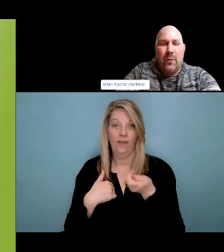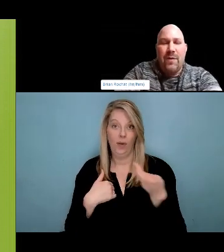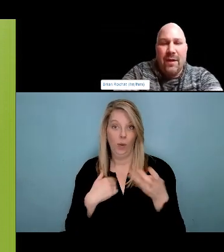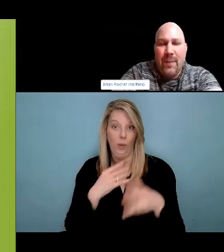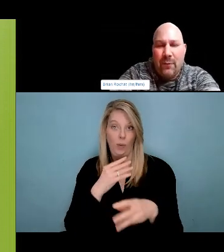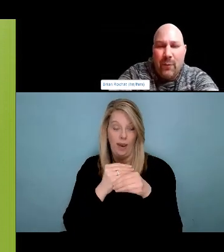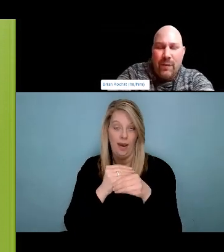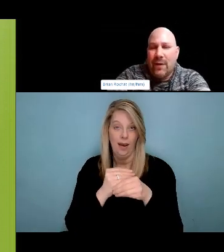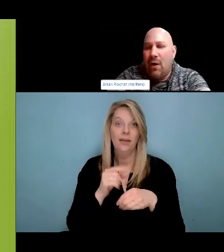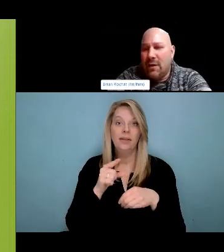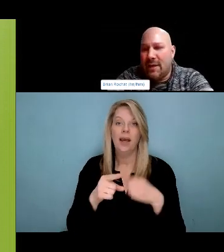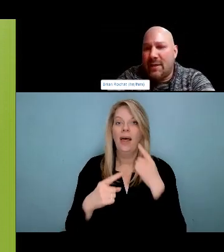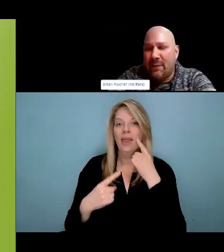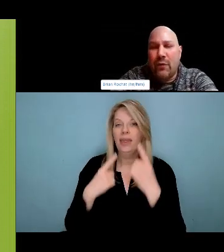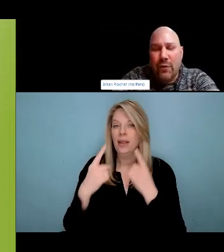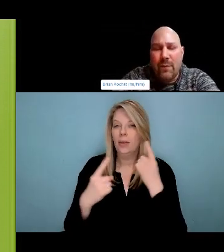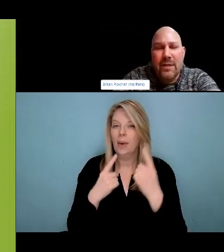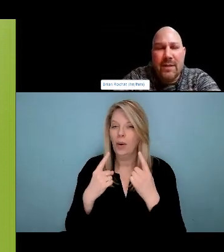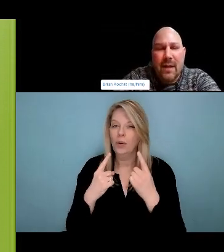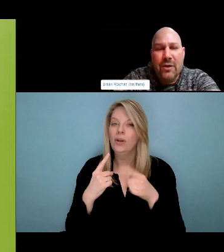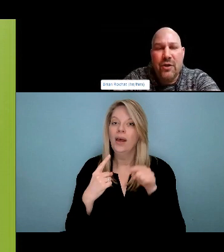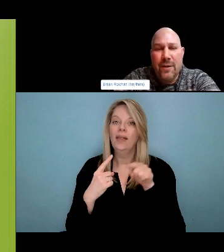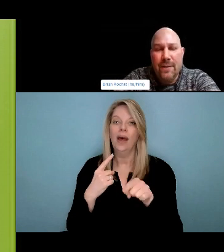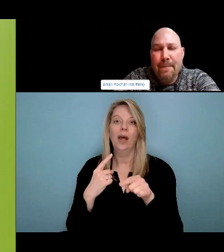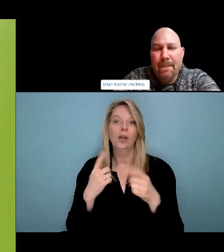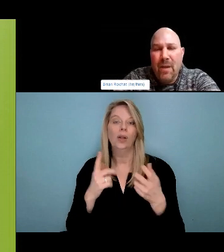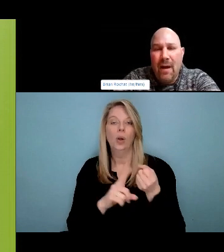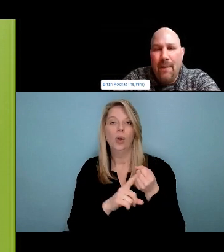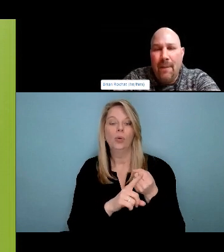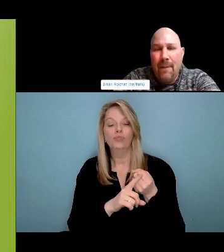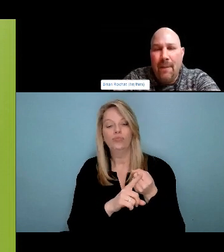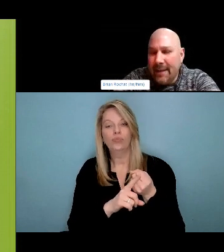measures for themselves. Their families and their communities. And